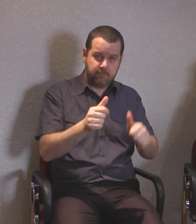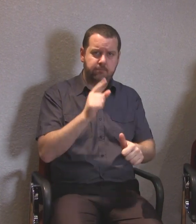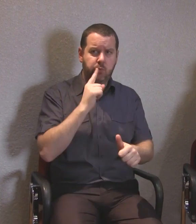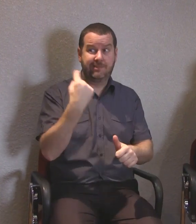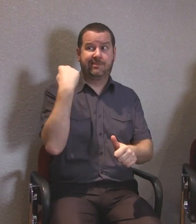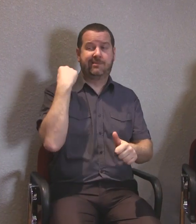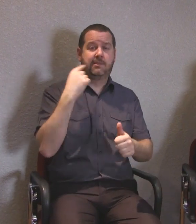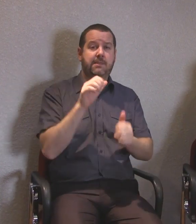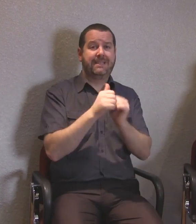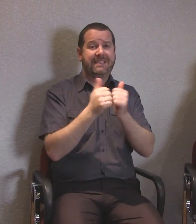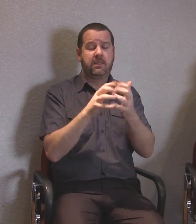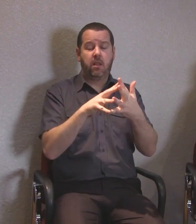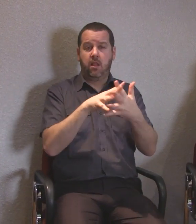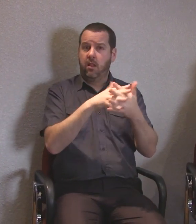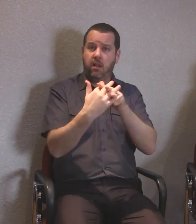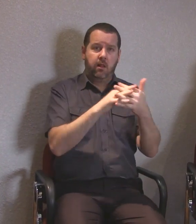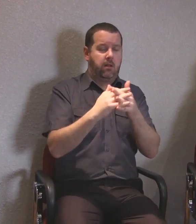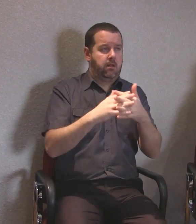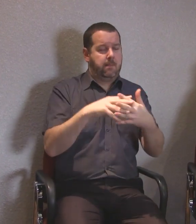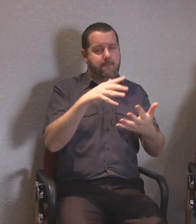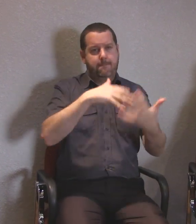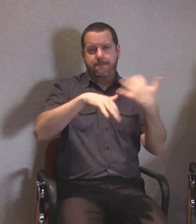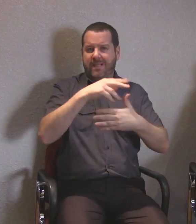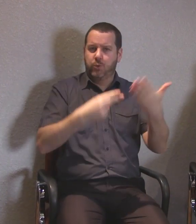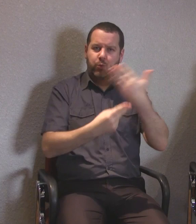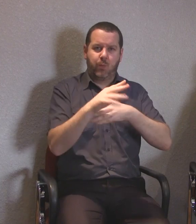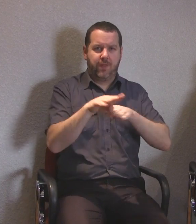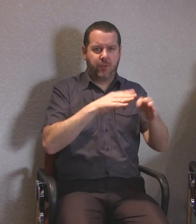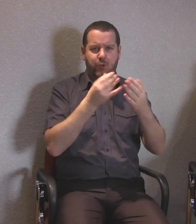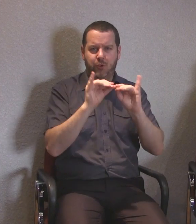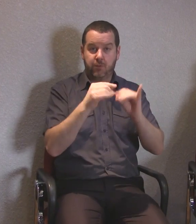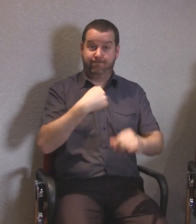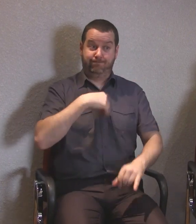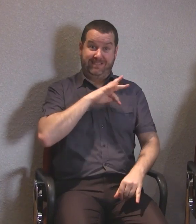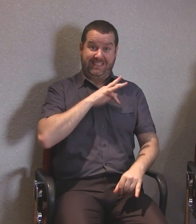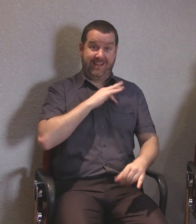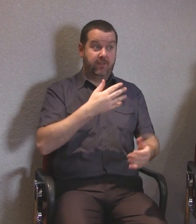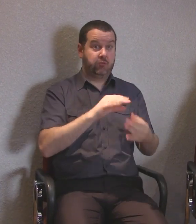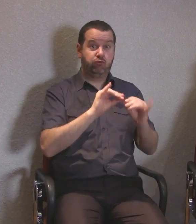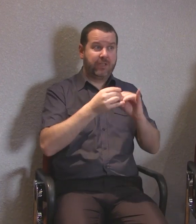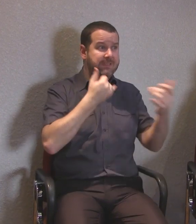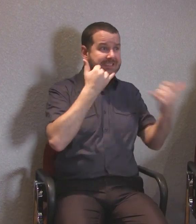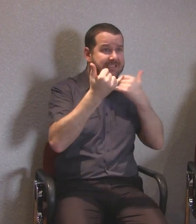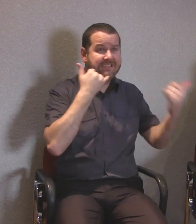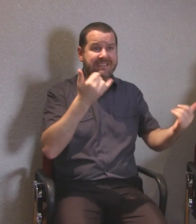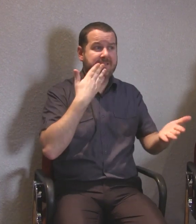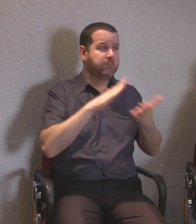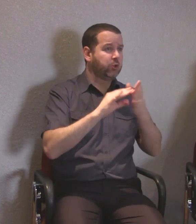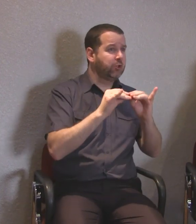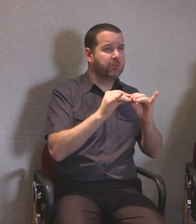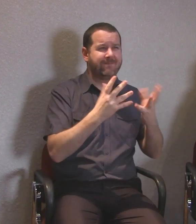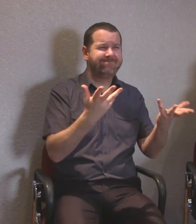There was a mix-up on the day with an interpreter. It had proved difficult to book one